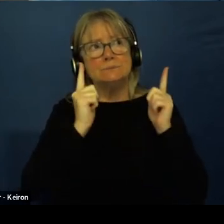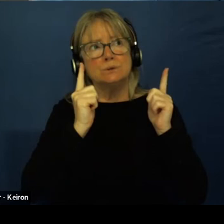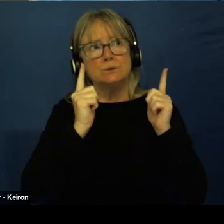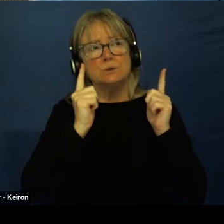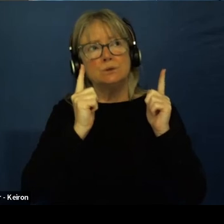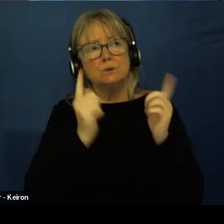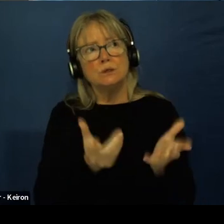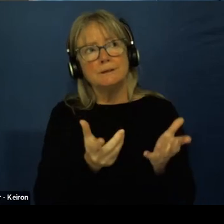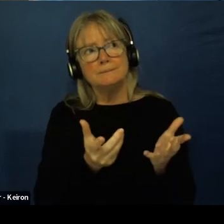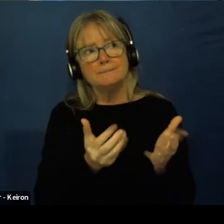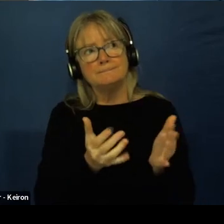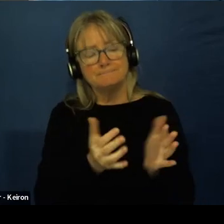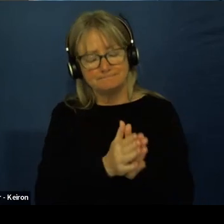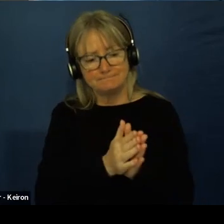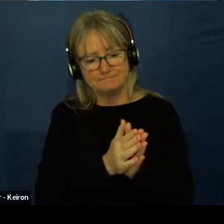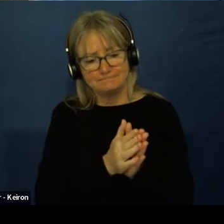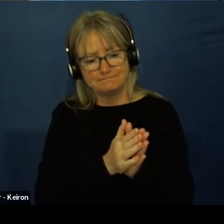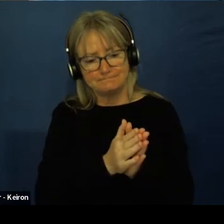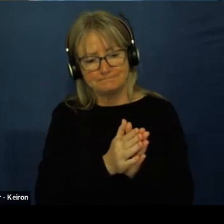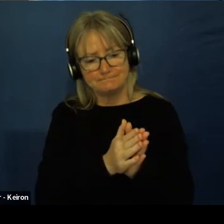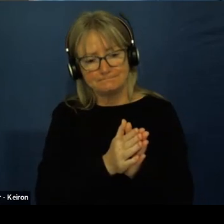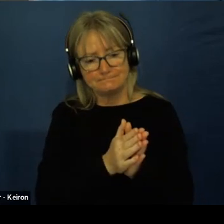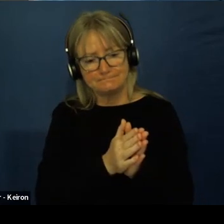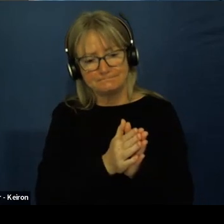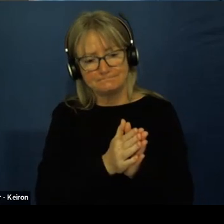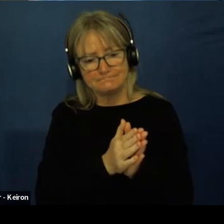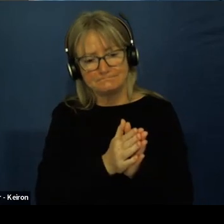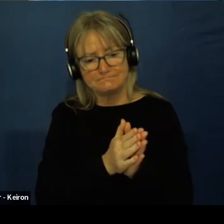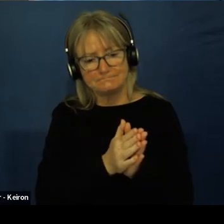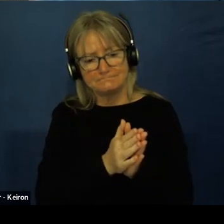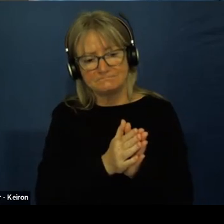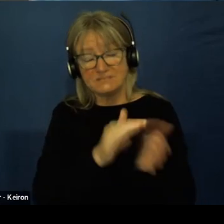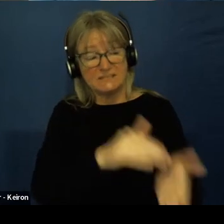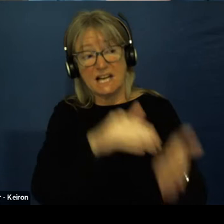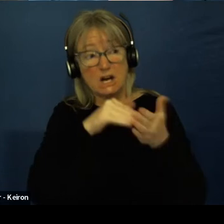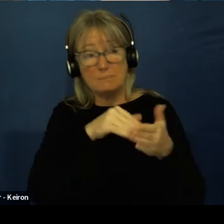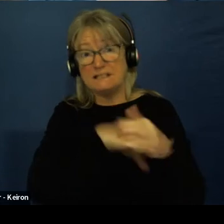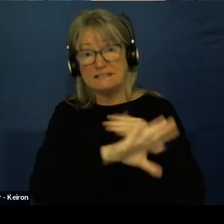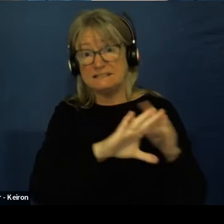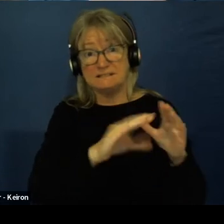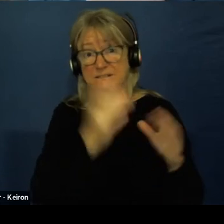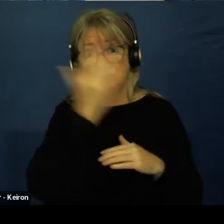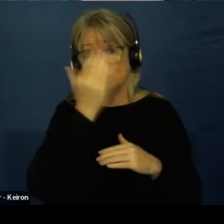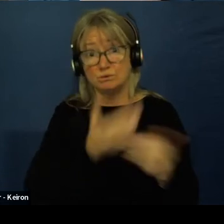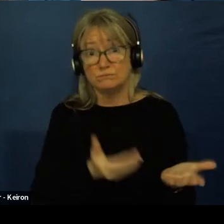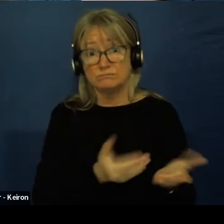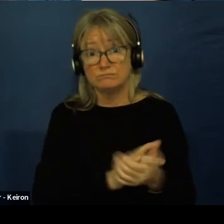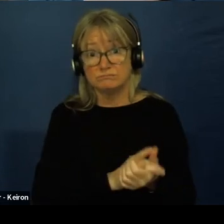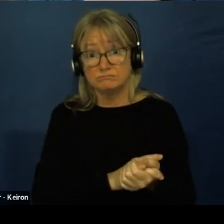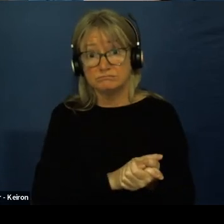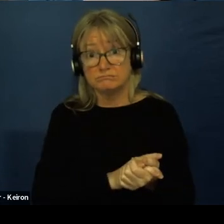Shane basically got may in there, from the get go,